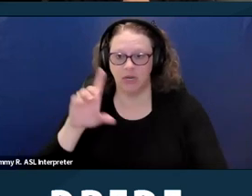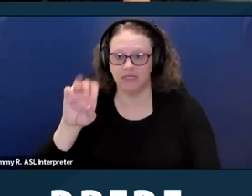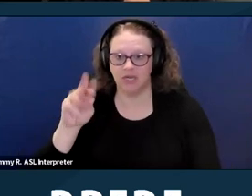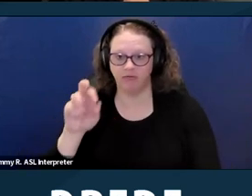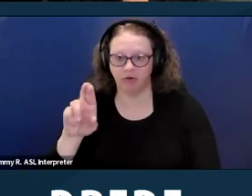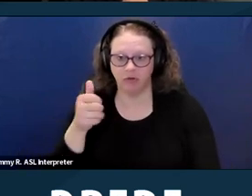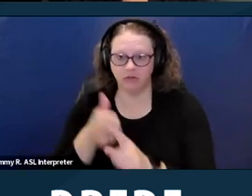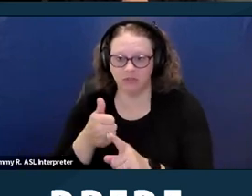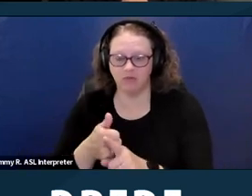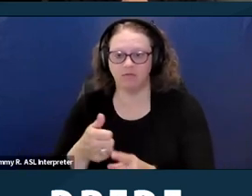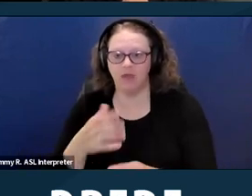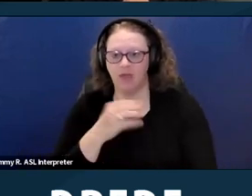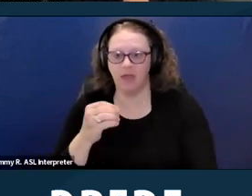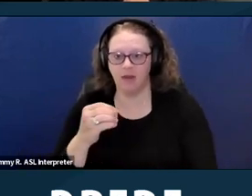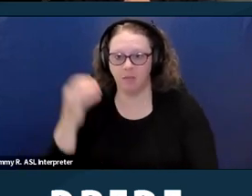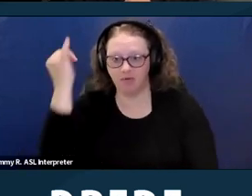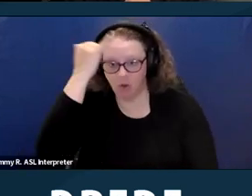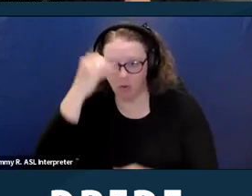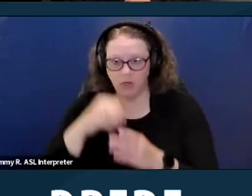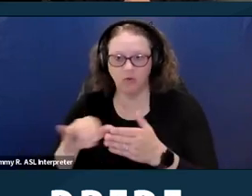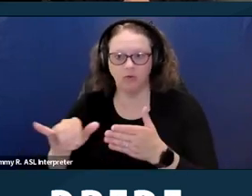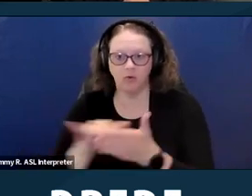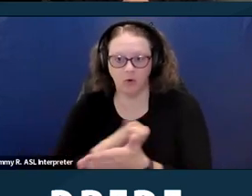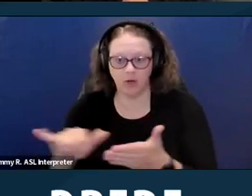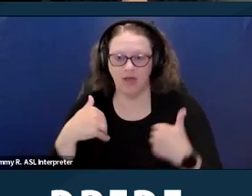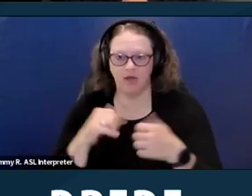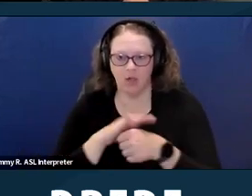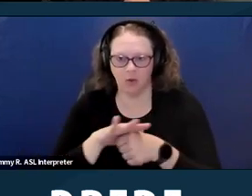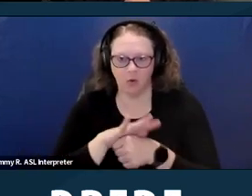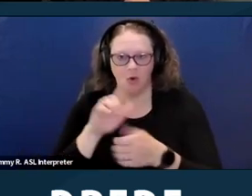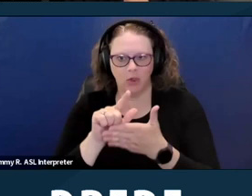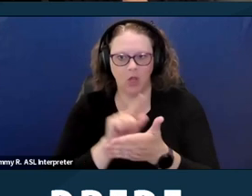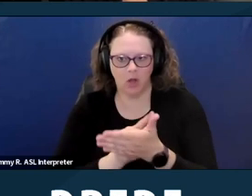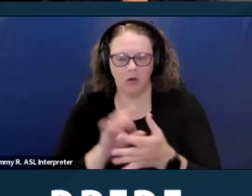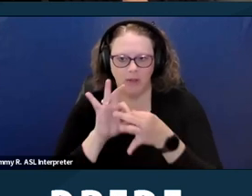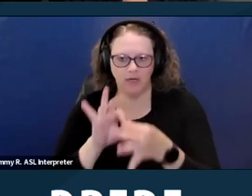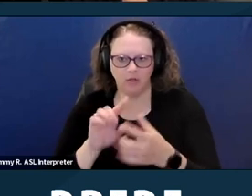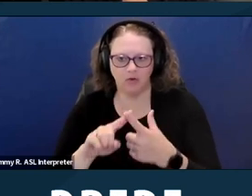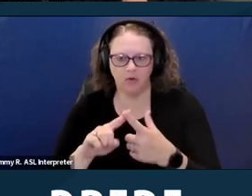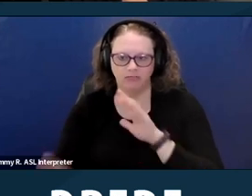and Buffalo in New York has a local law even though both of those states also have a state law.